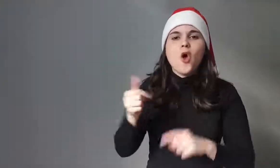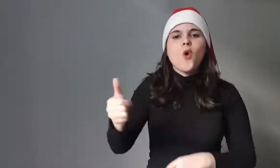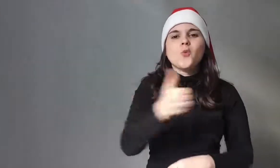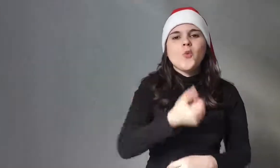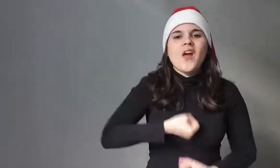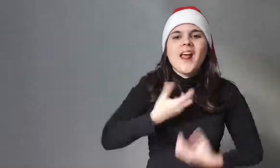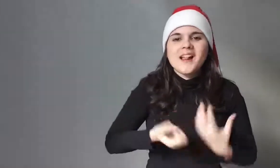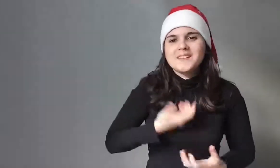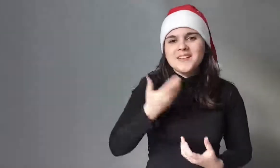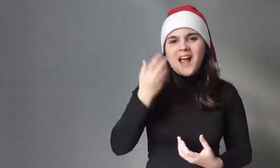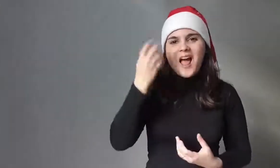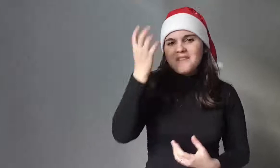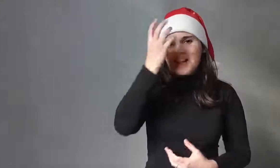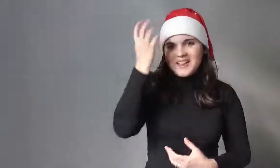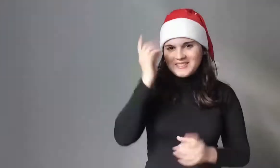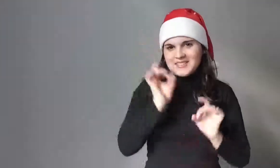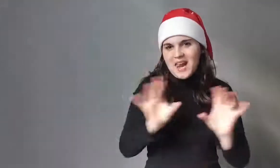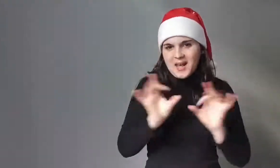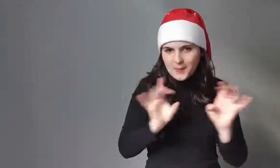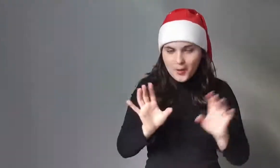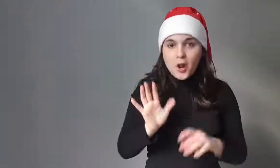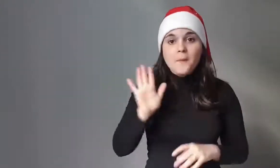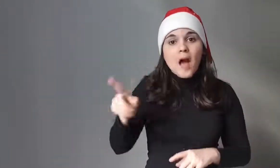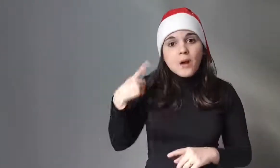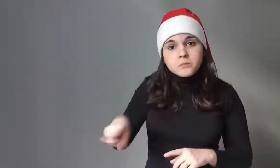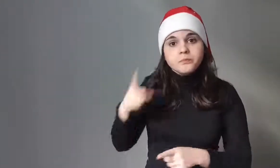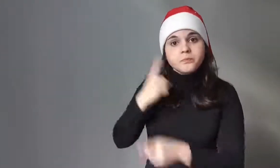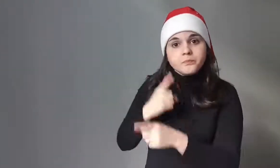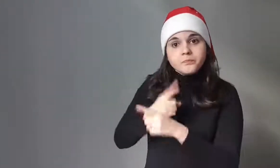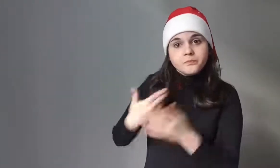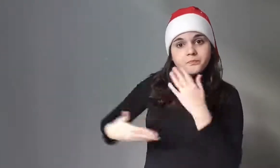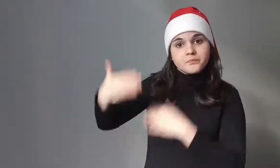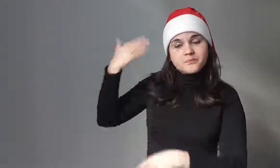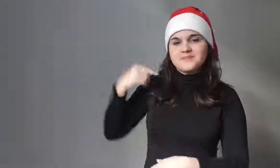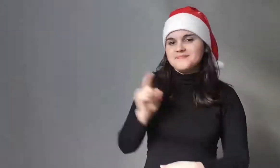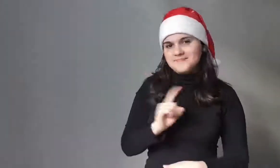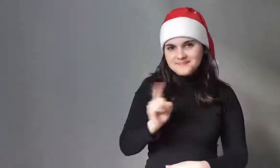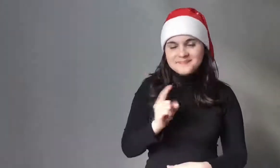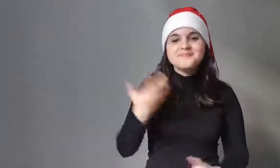Everyone is free to use creativity and imagination, but the decorations have not always been the same.